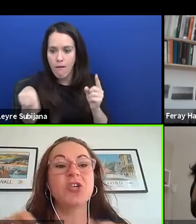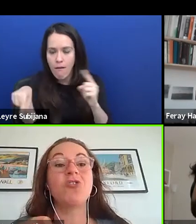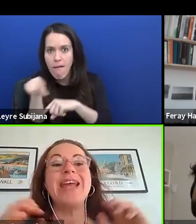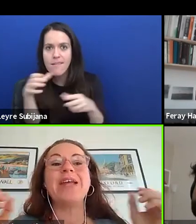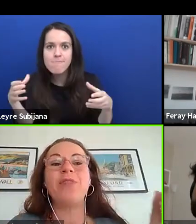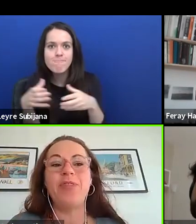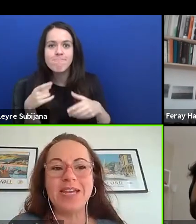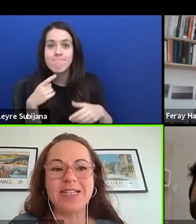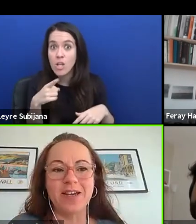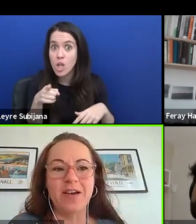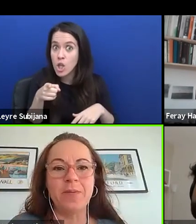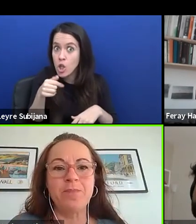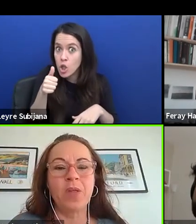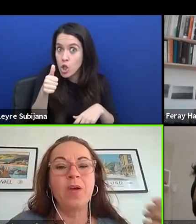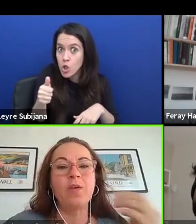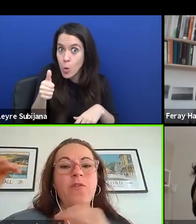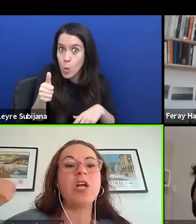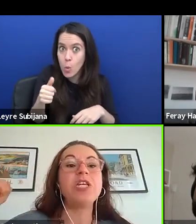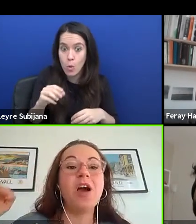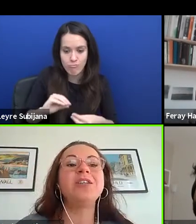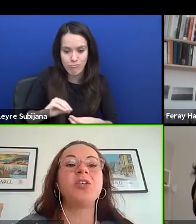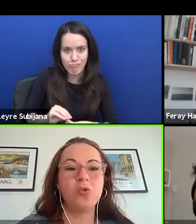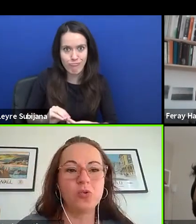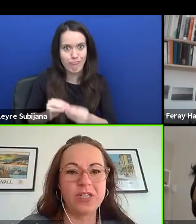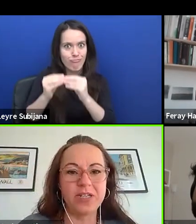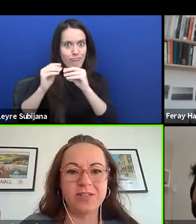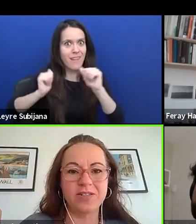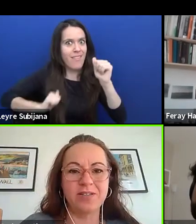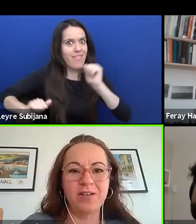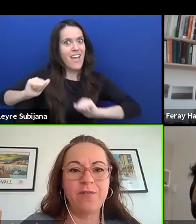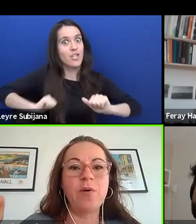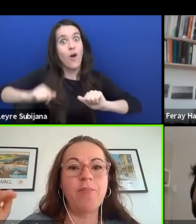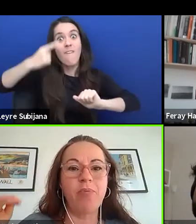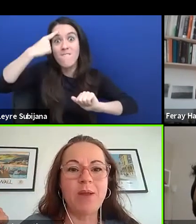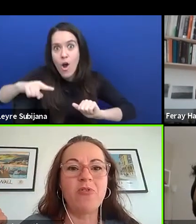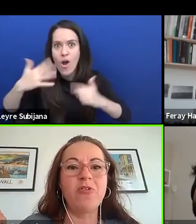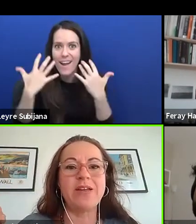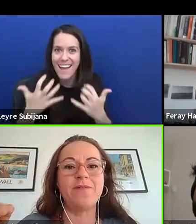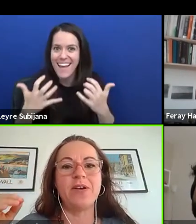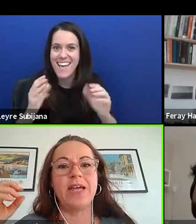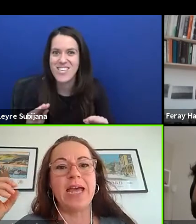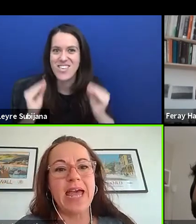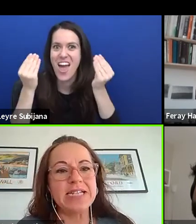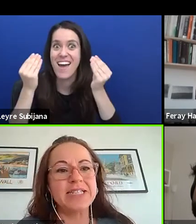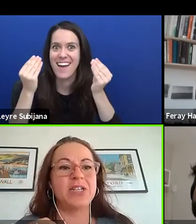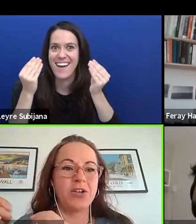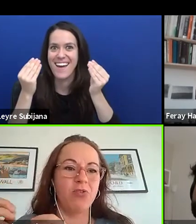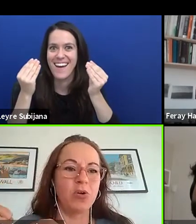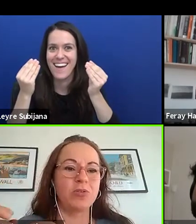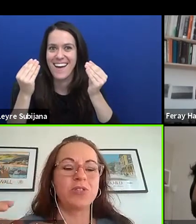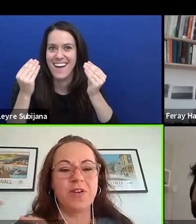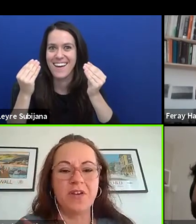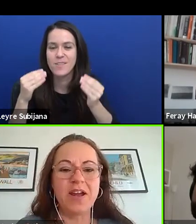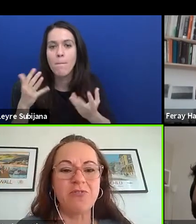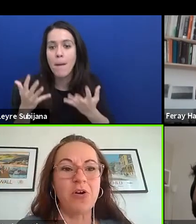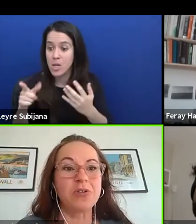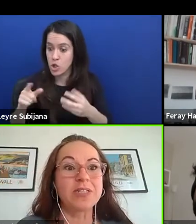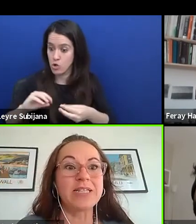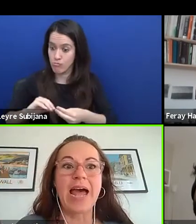to create theatre for a younger audience, for primary, for eight year olds, for nine year olds,